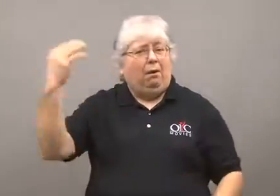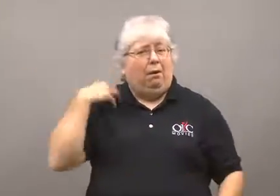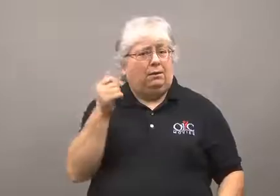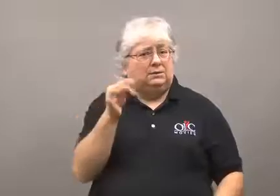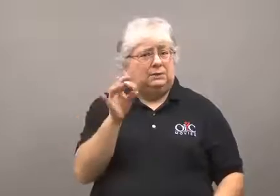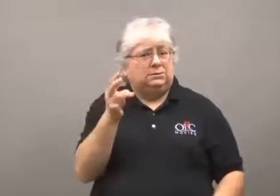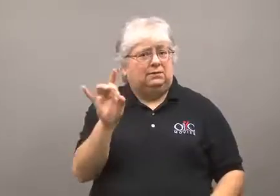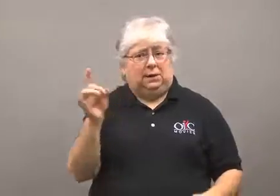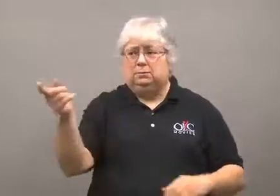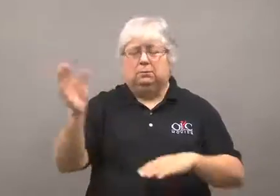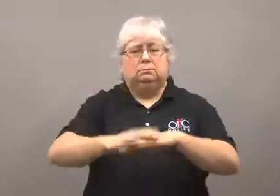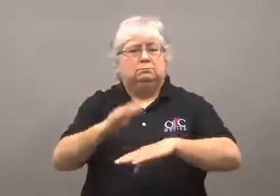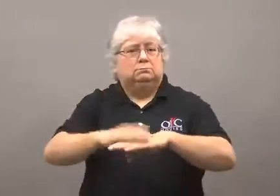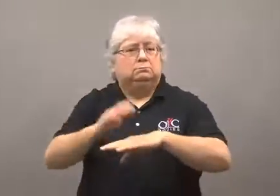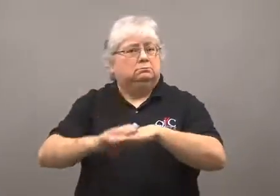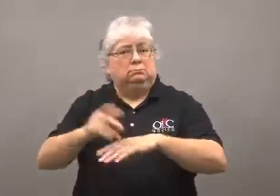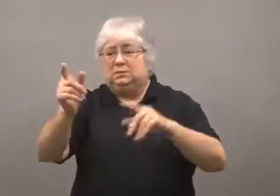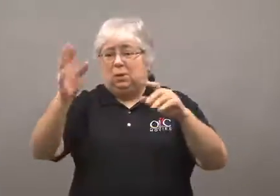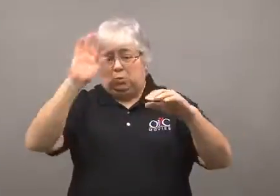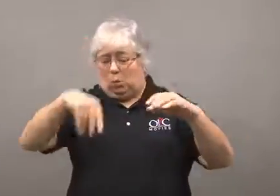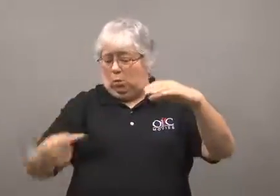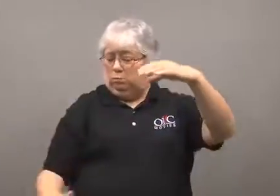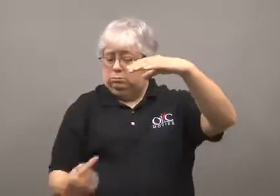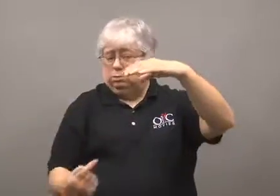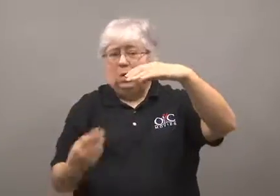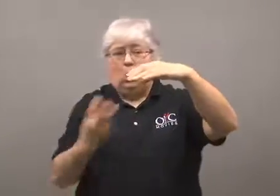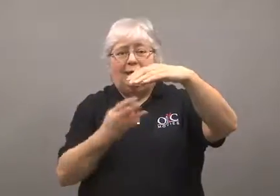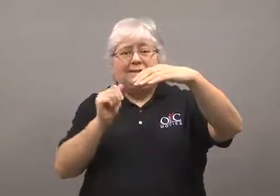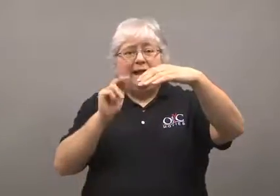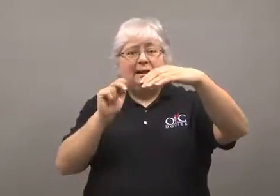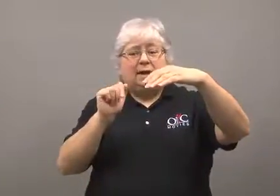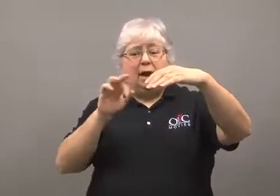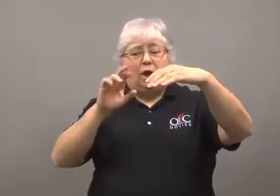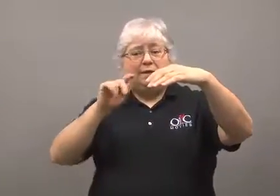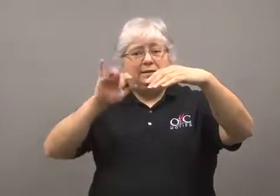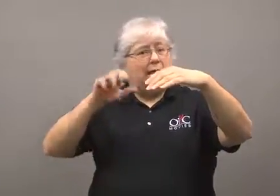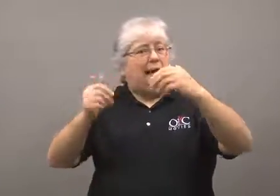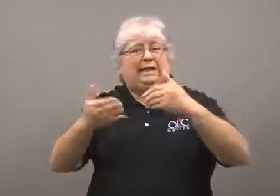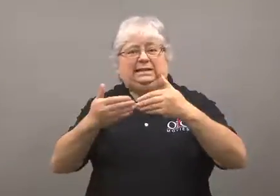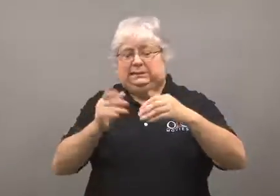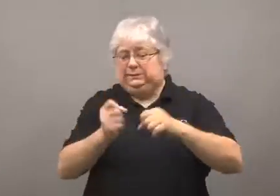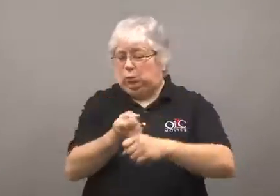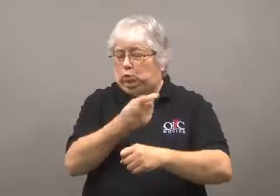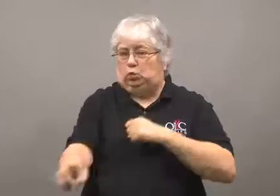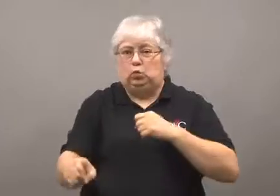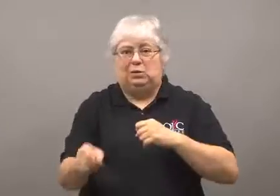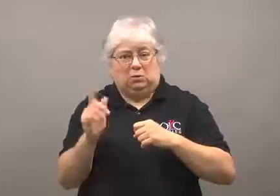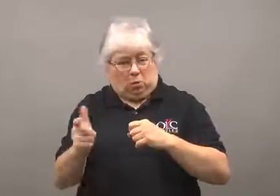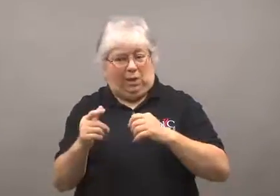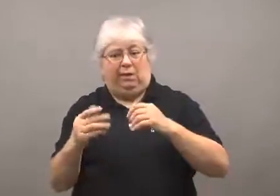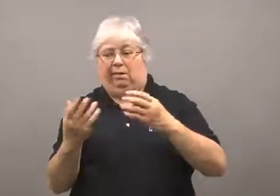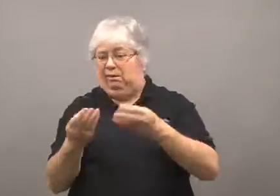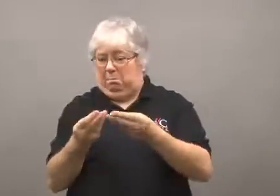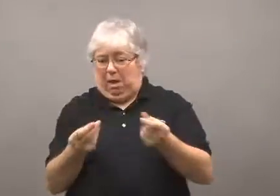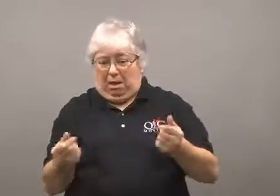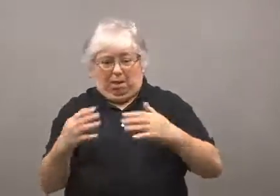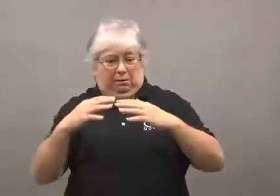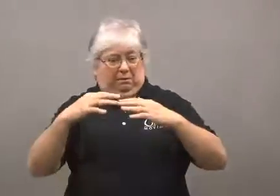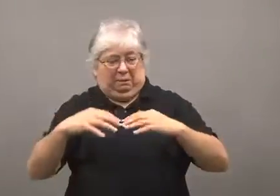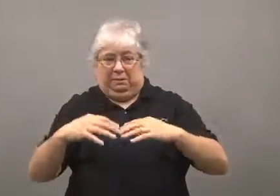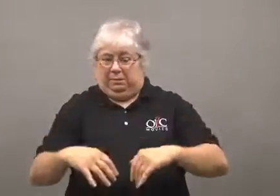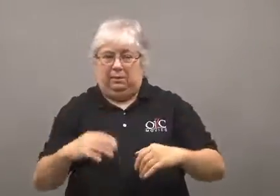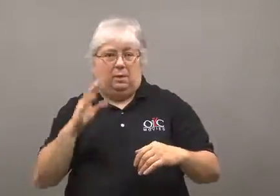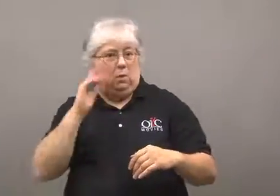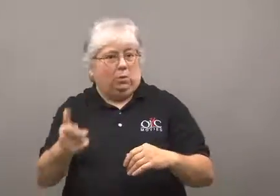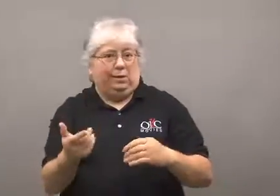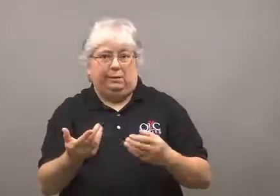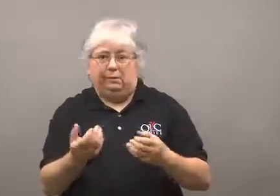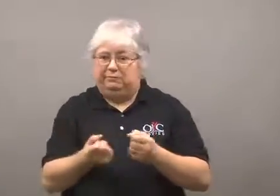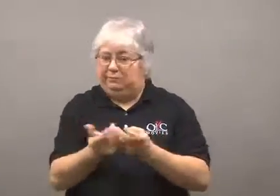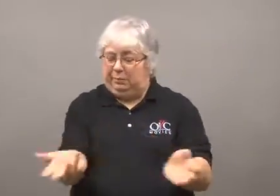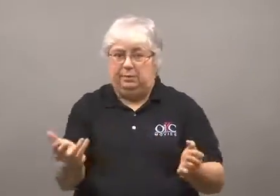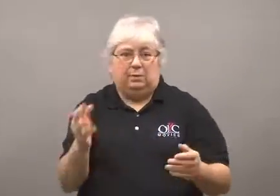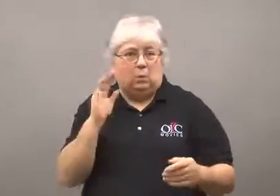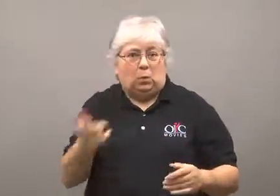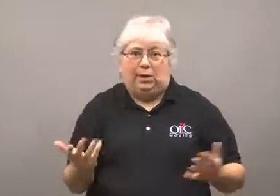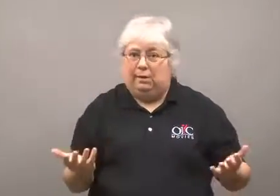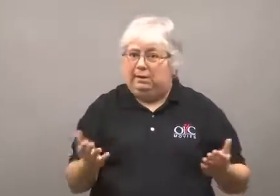had warned back then the West Anarctica ice pack was fragile